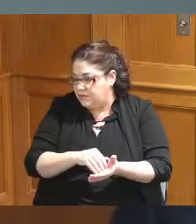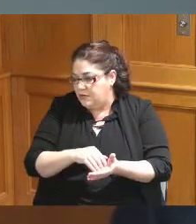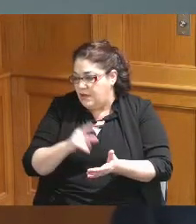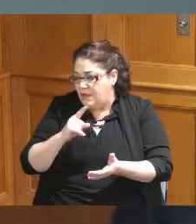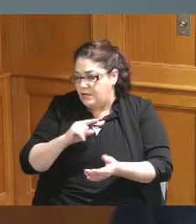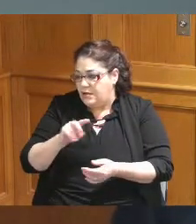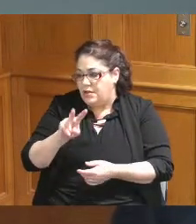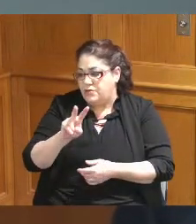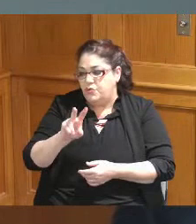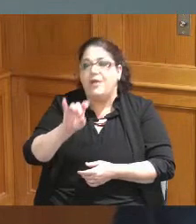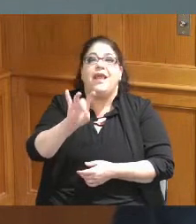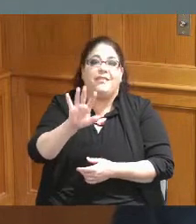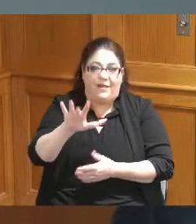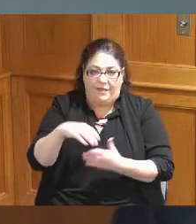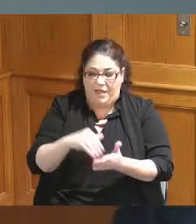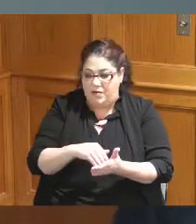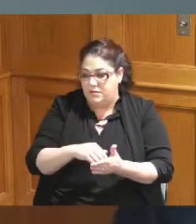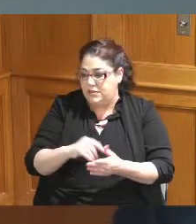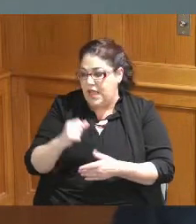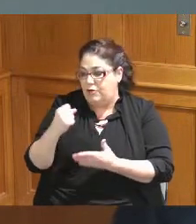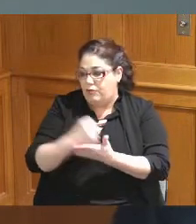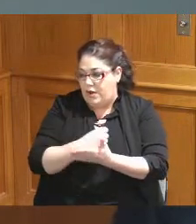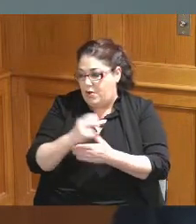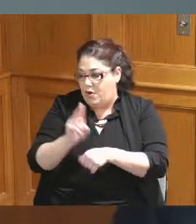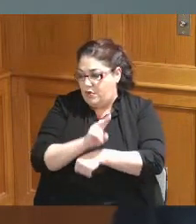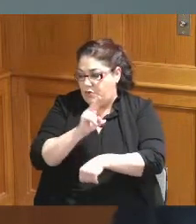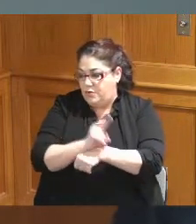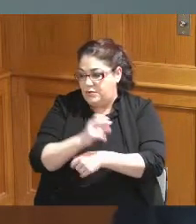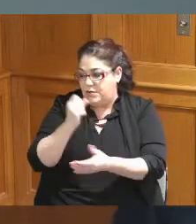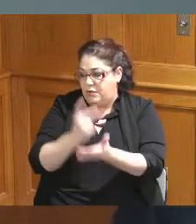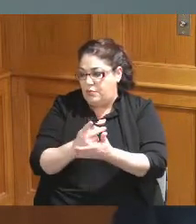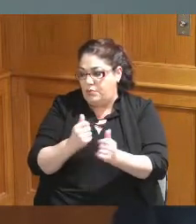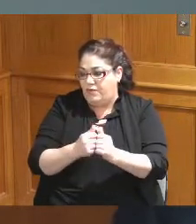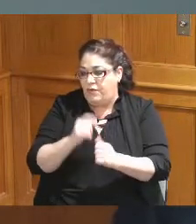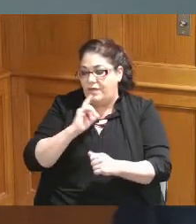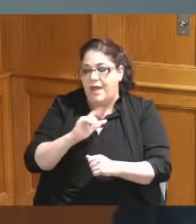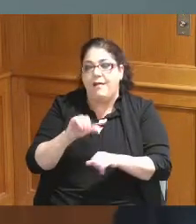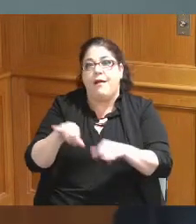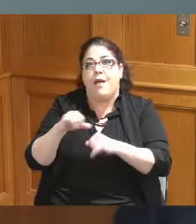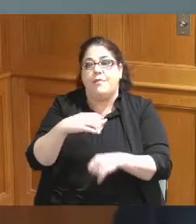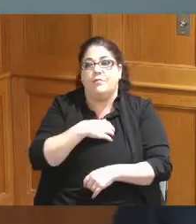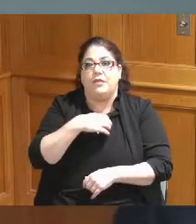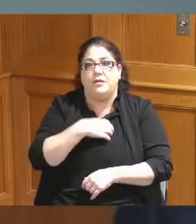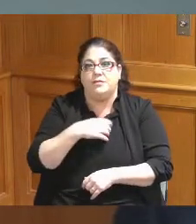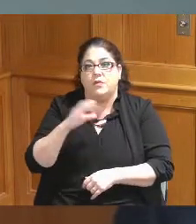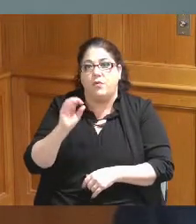resolution authorizing credit card usage in common Police Court and we have the Sheriff's report of